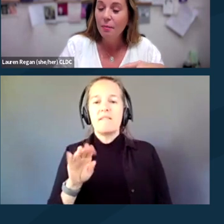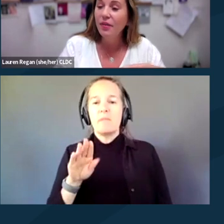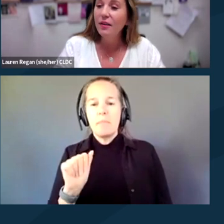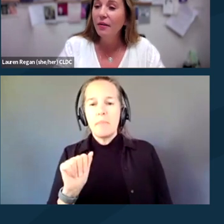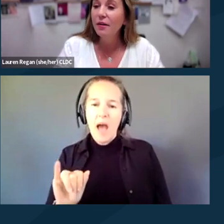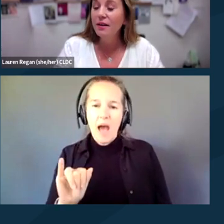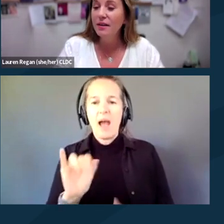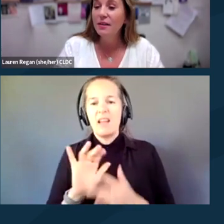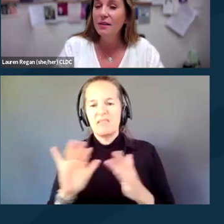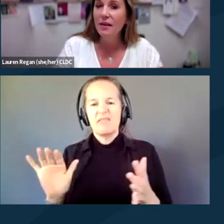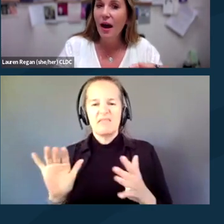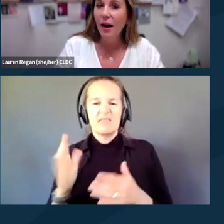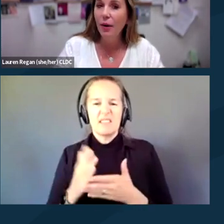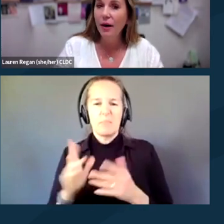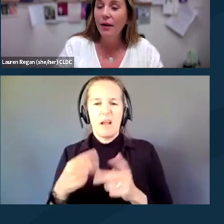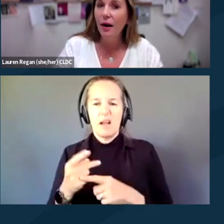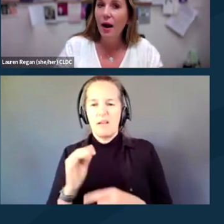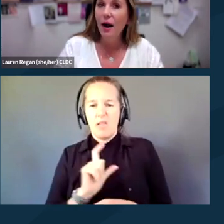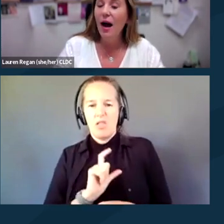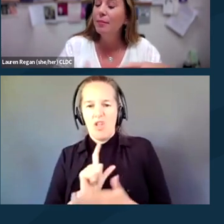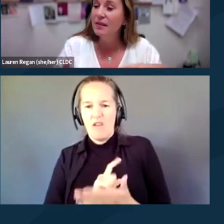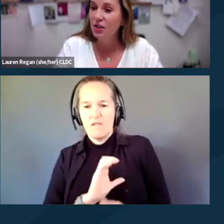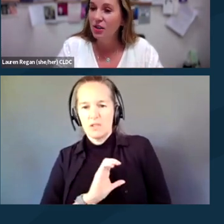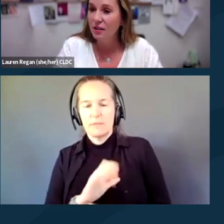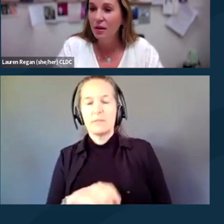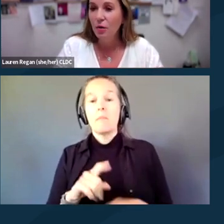but the other is our opposition,